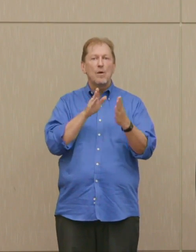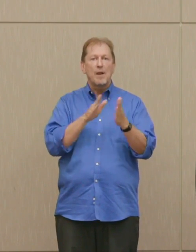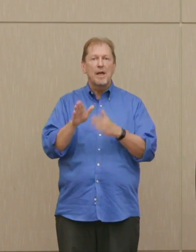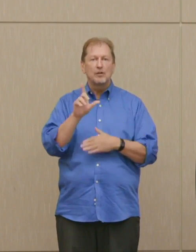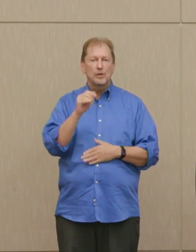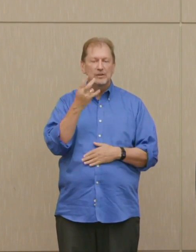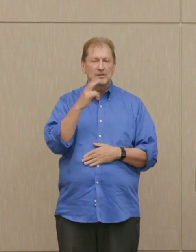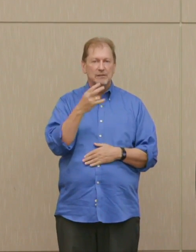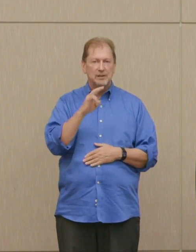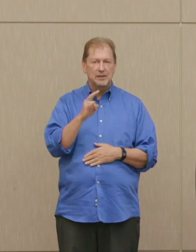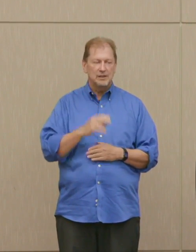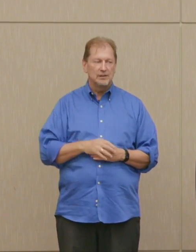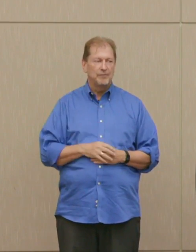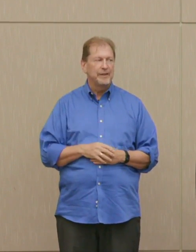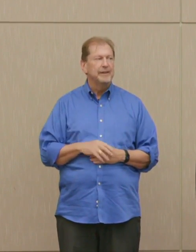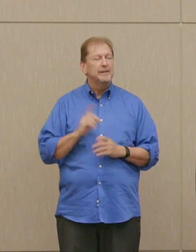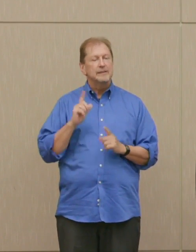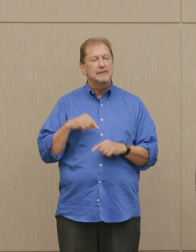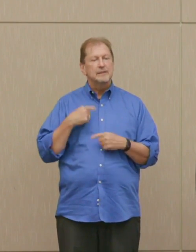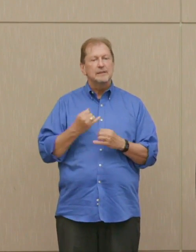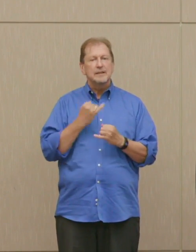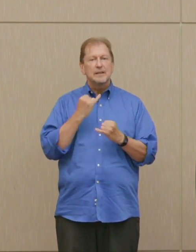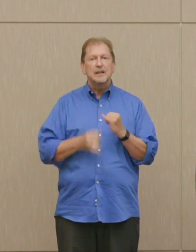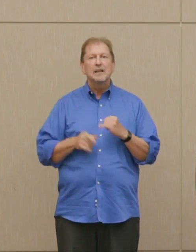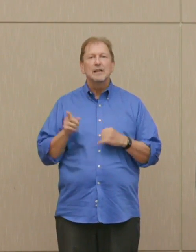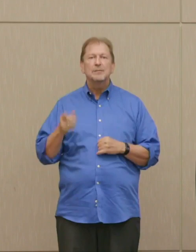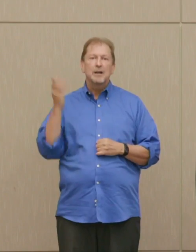Since the end of the Vietnam War, Ellsberg has been a lecturer, writer, and activist